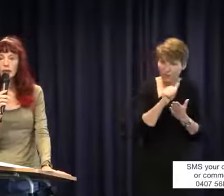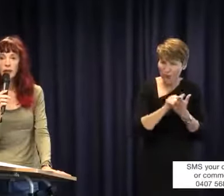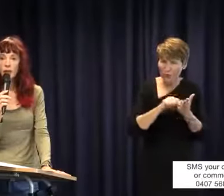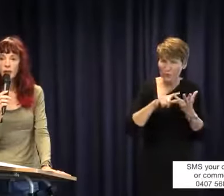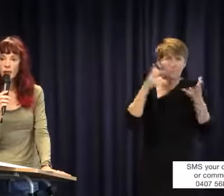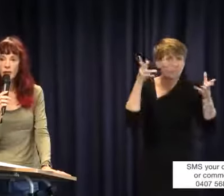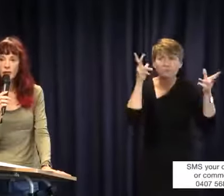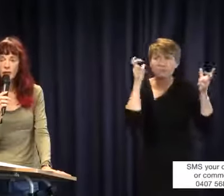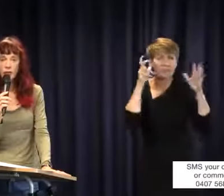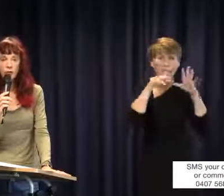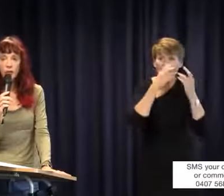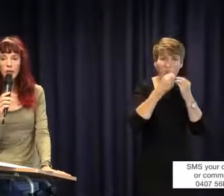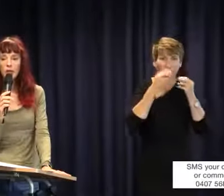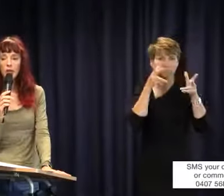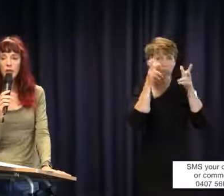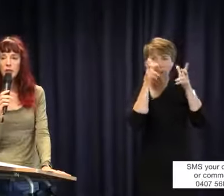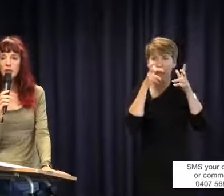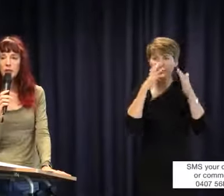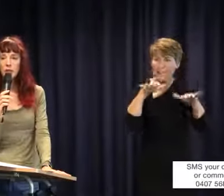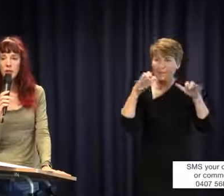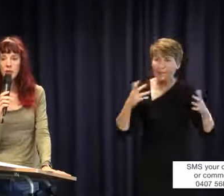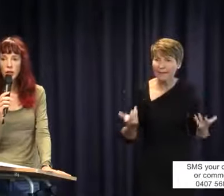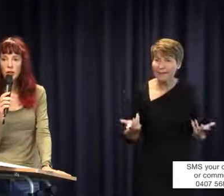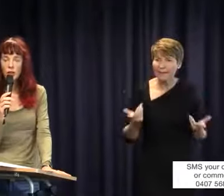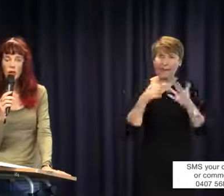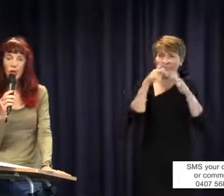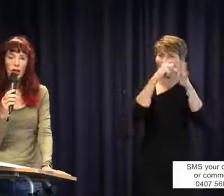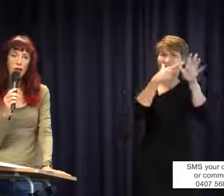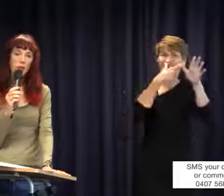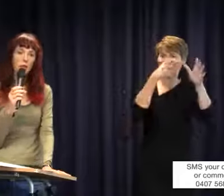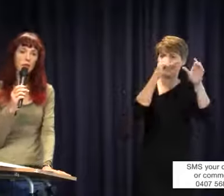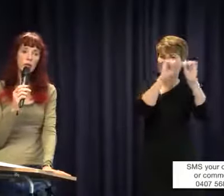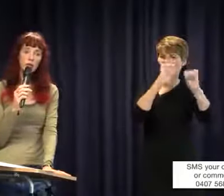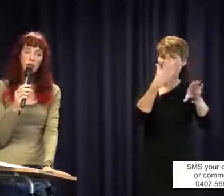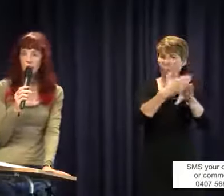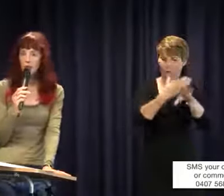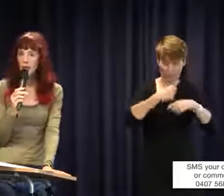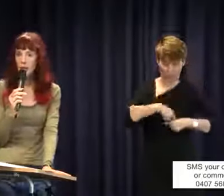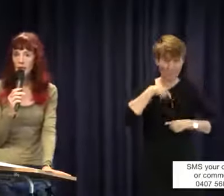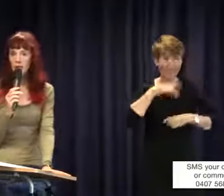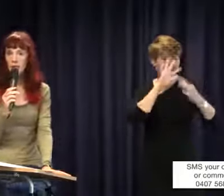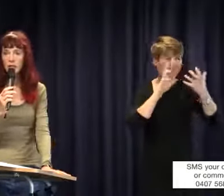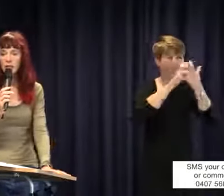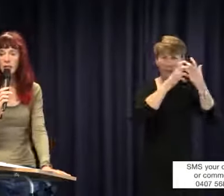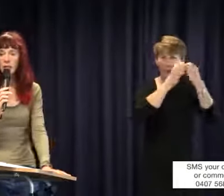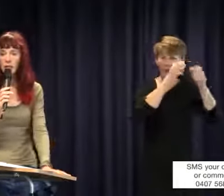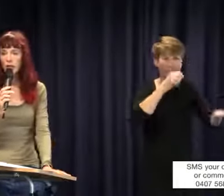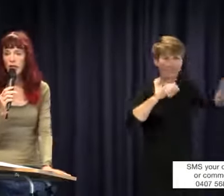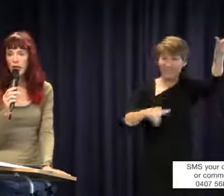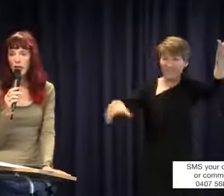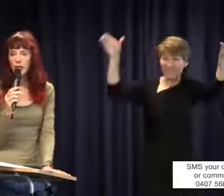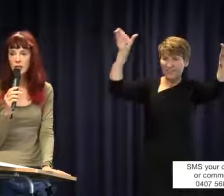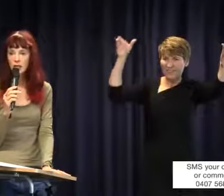like everybody else does. So if the PA is faulty permanently and she or he can't well